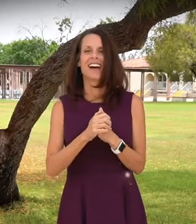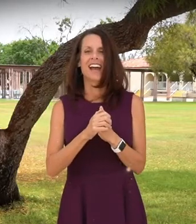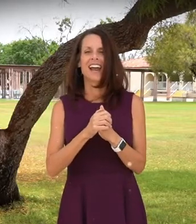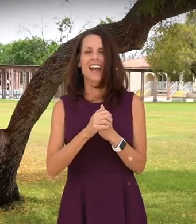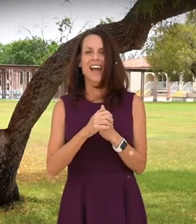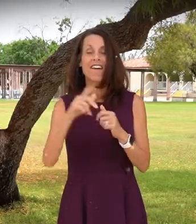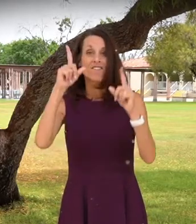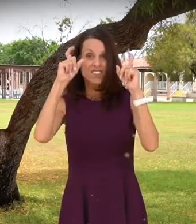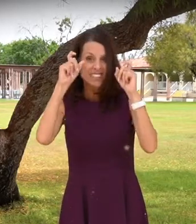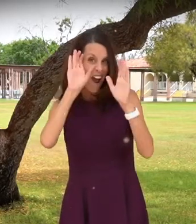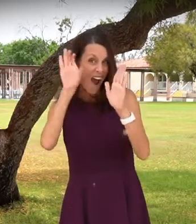PHOTOGRAPHY